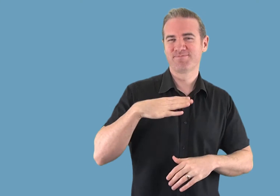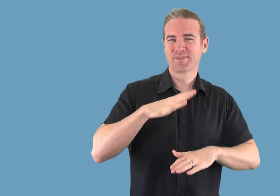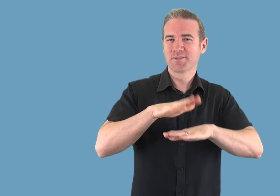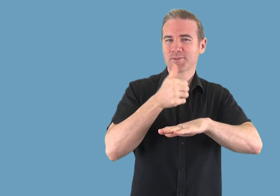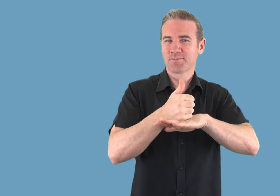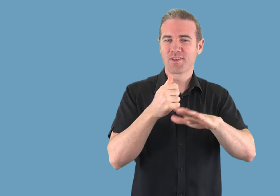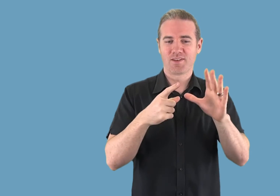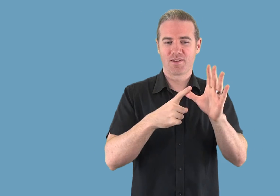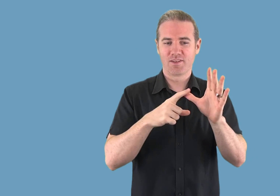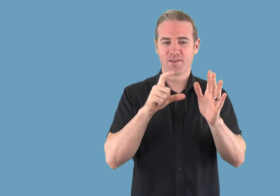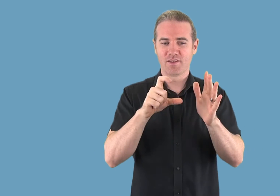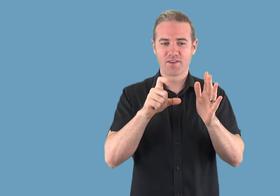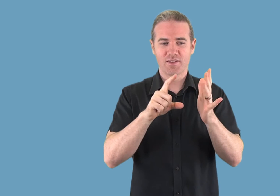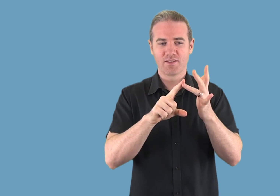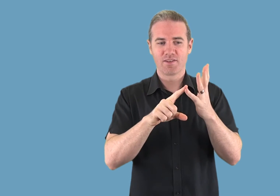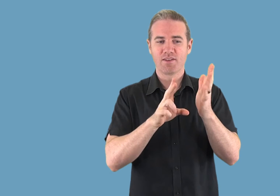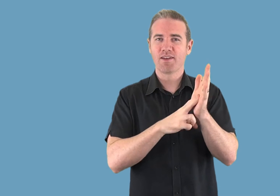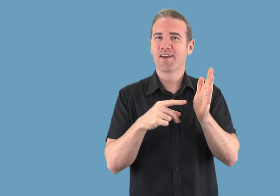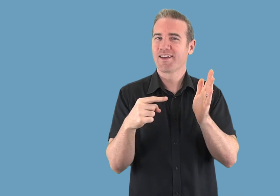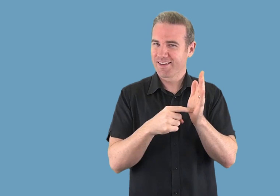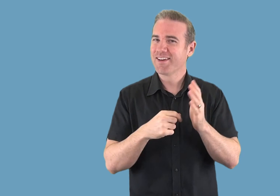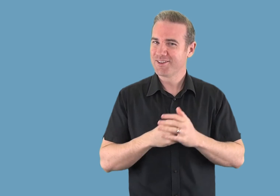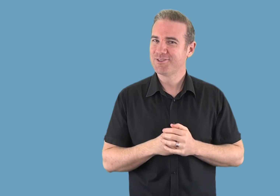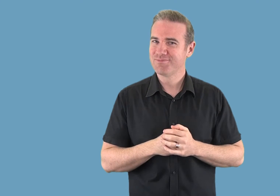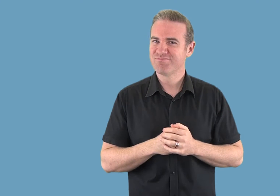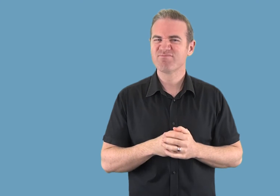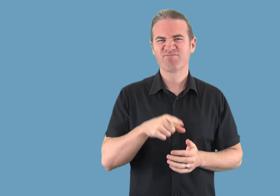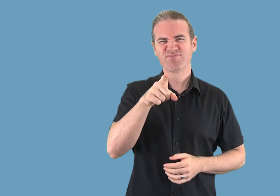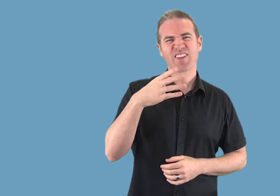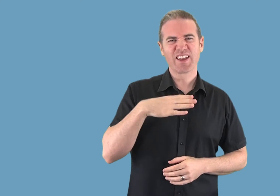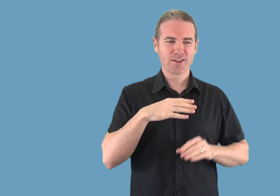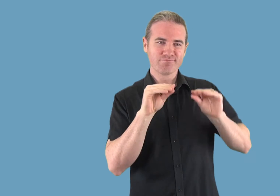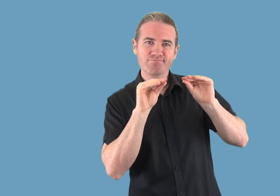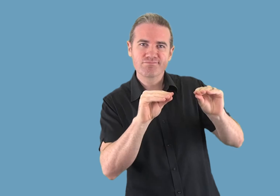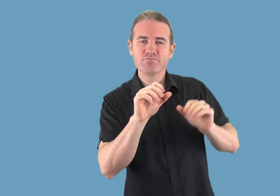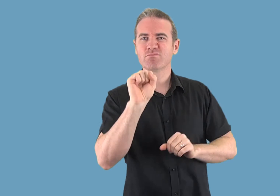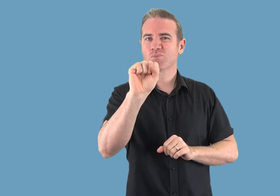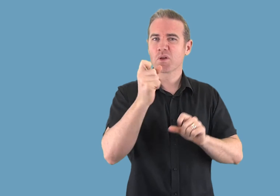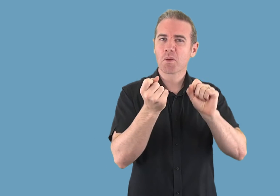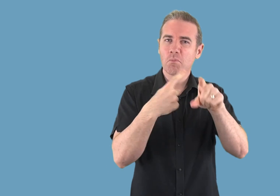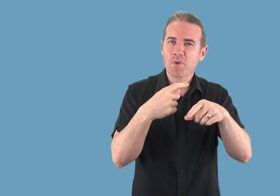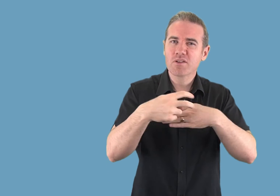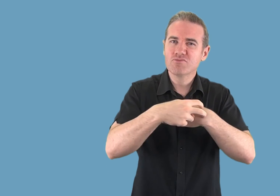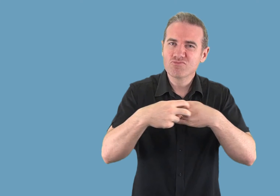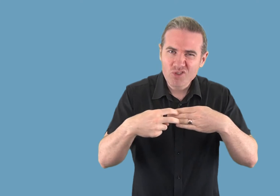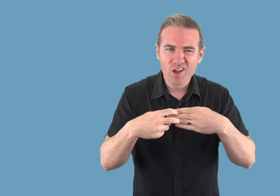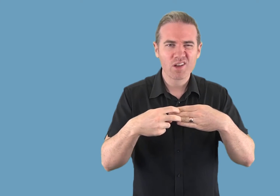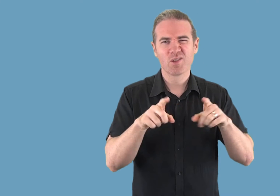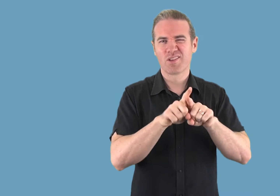create an account. You will be asked to provide an email address, as well as